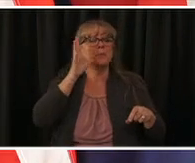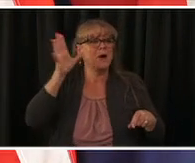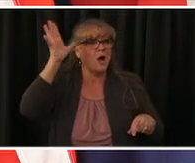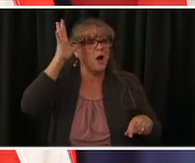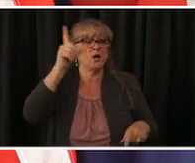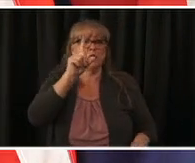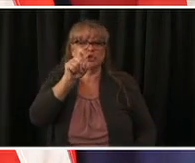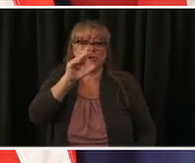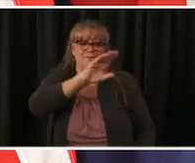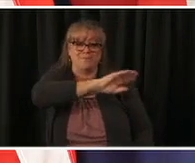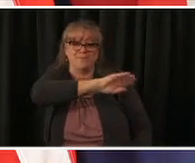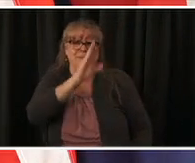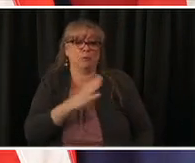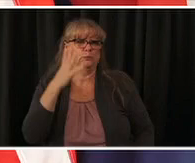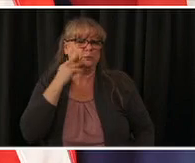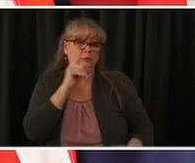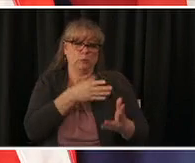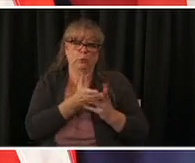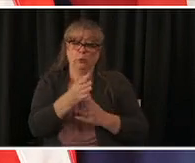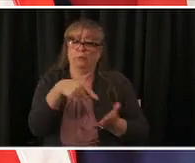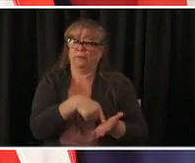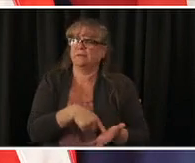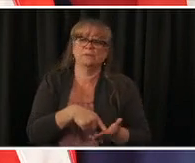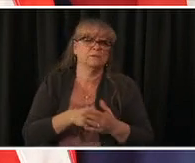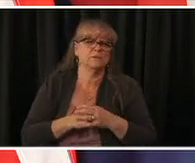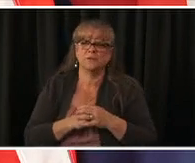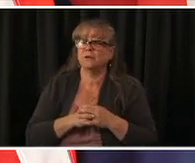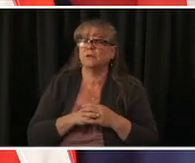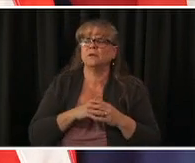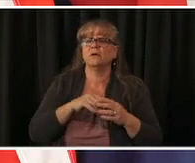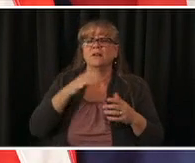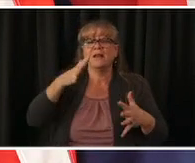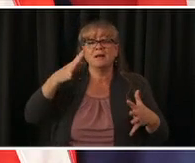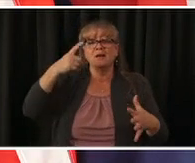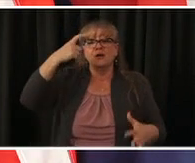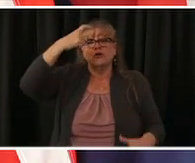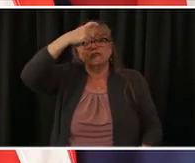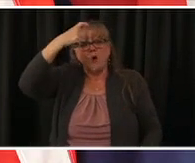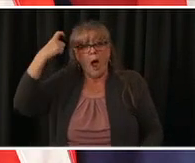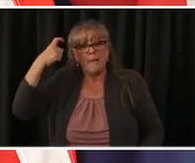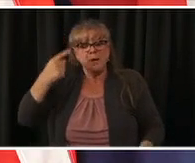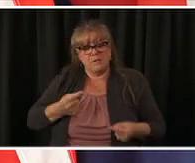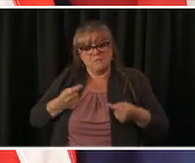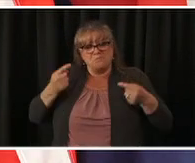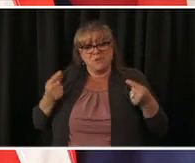this pain will be with us uh for a long time um and know that the arms